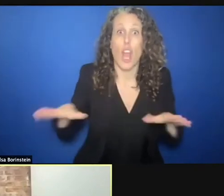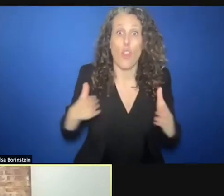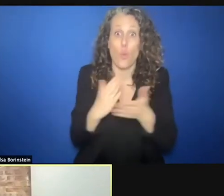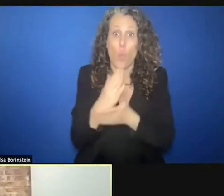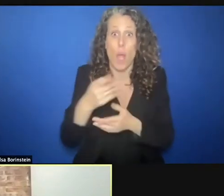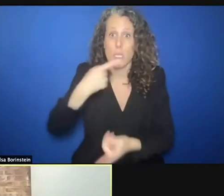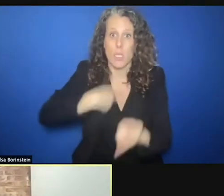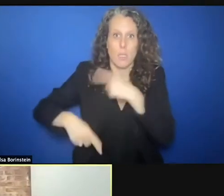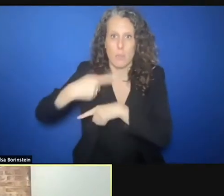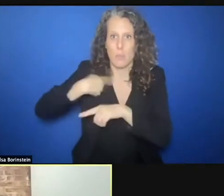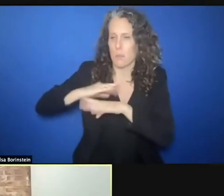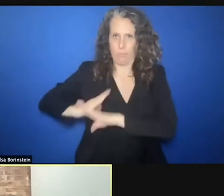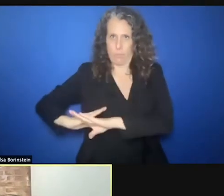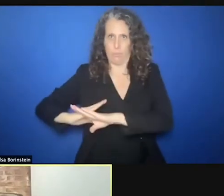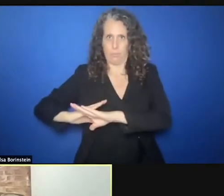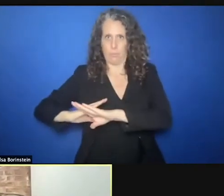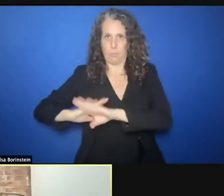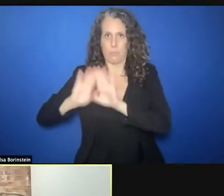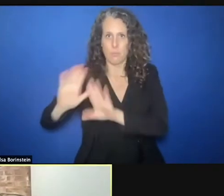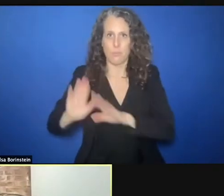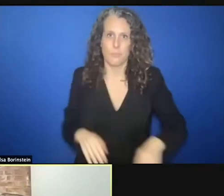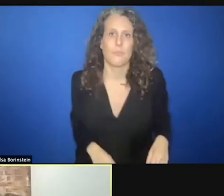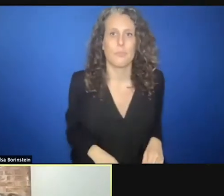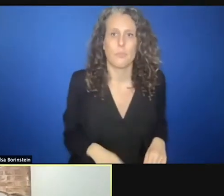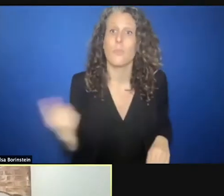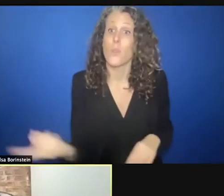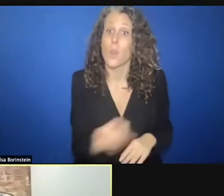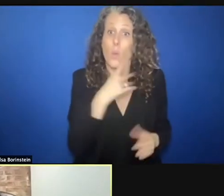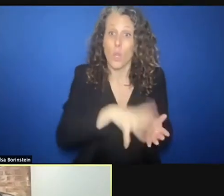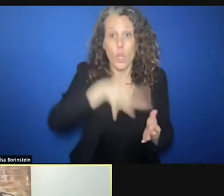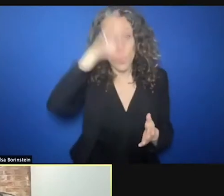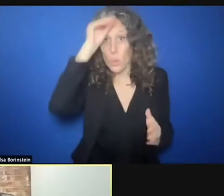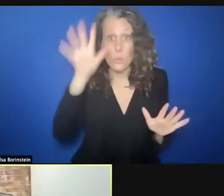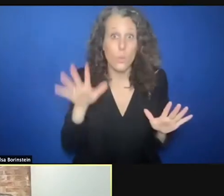One of the key issues has come out in our learning and was highlighted during this discussion today